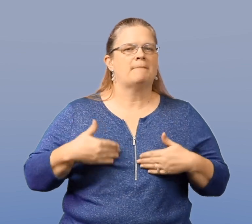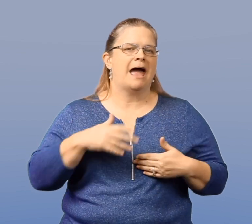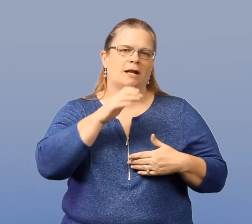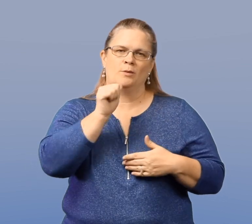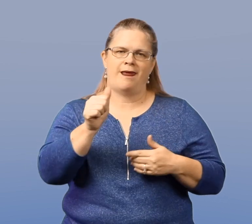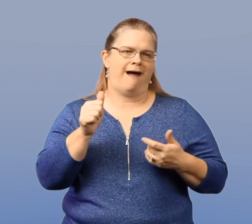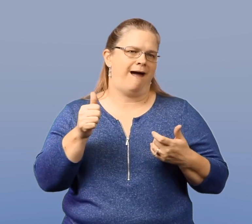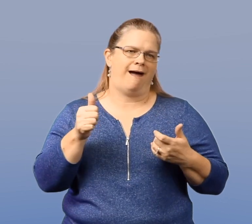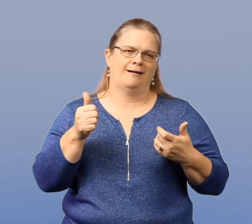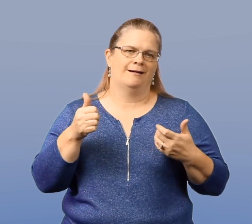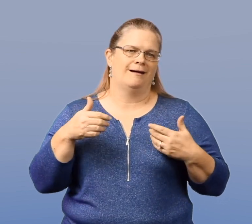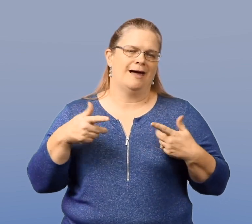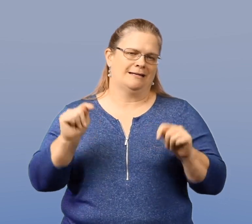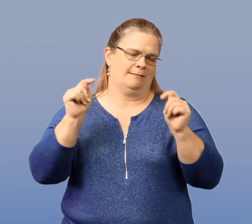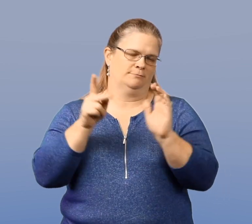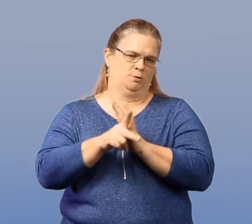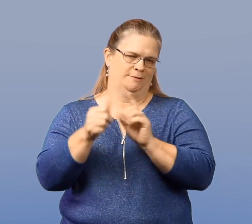or cutting will not attempt suicide.